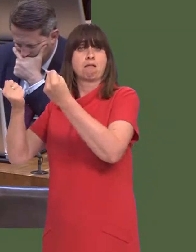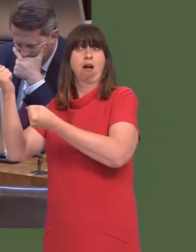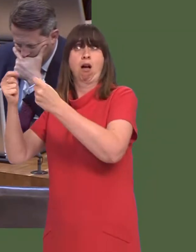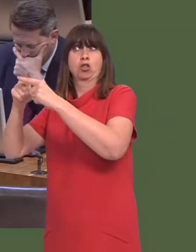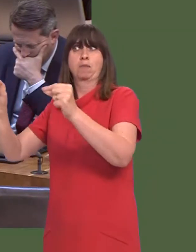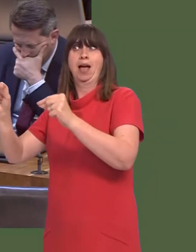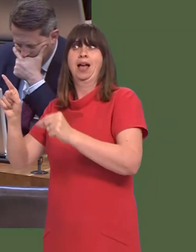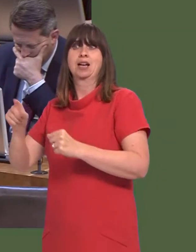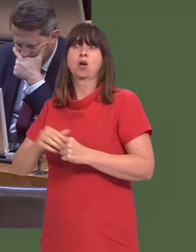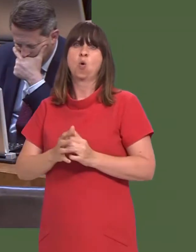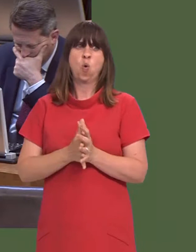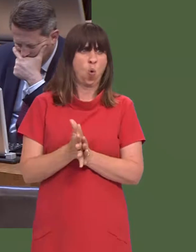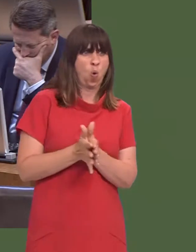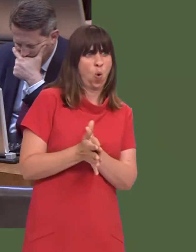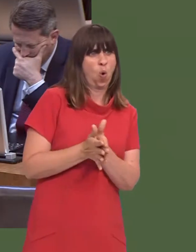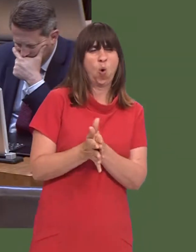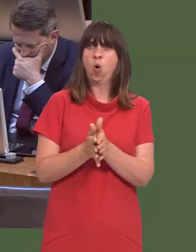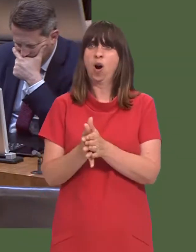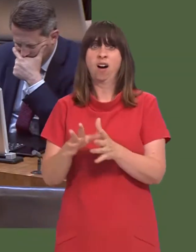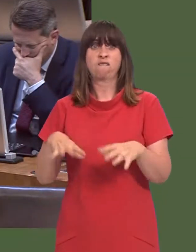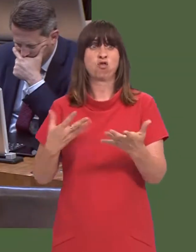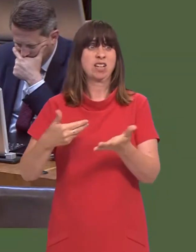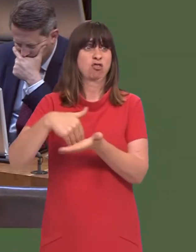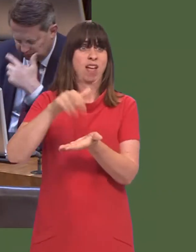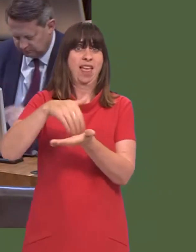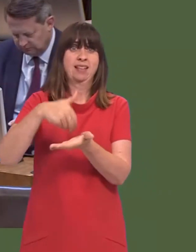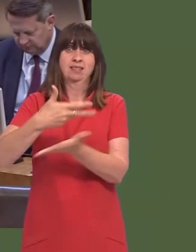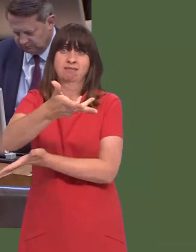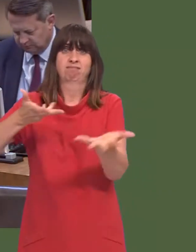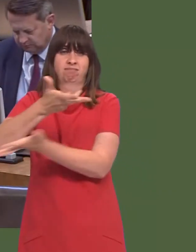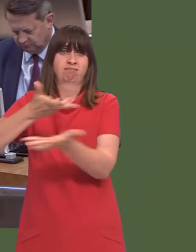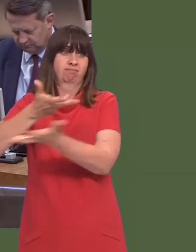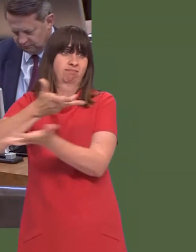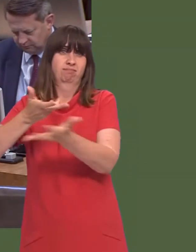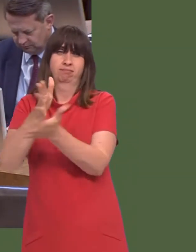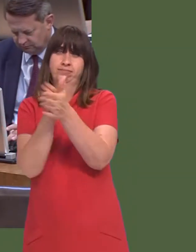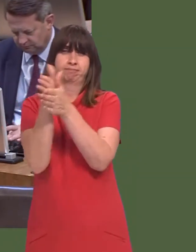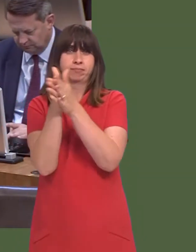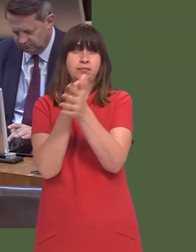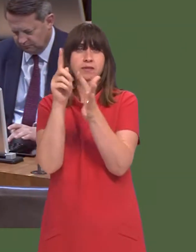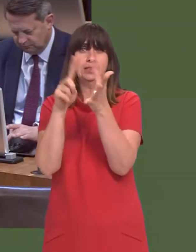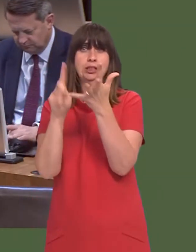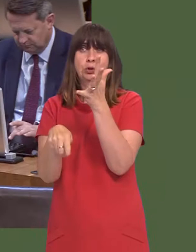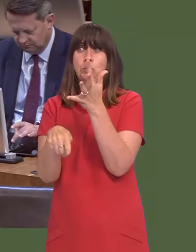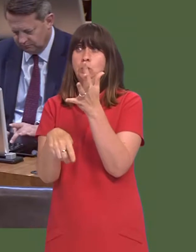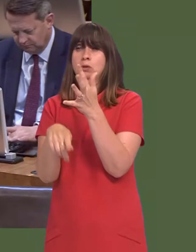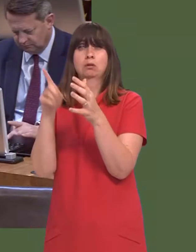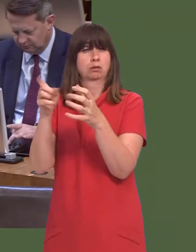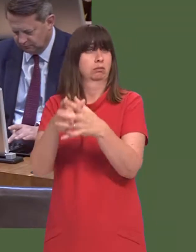The German car manufacturers will eye that very, very greedily, because they will look at that free trade agreement with Japan as a huge opportunity for them in a market thatís